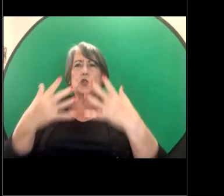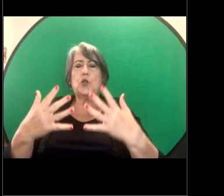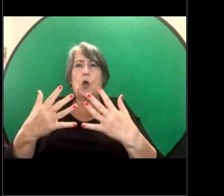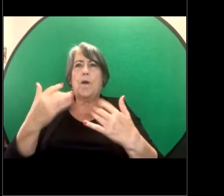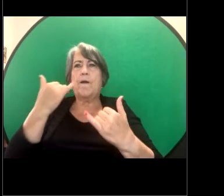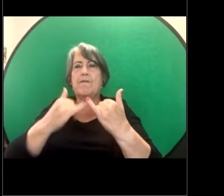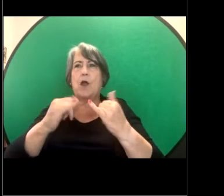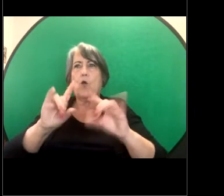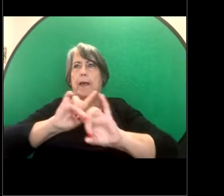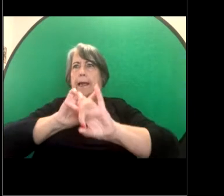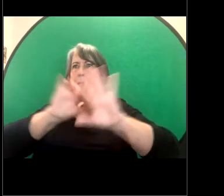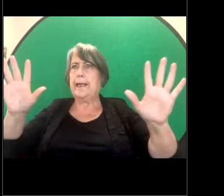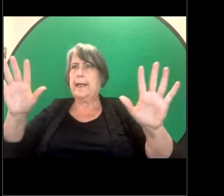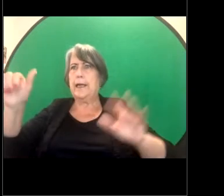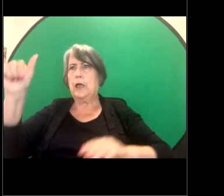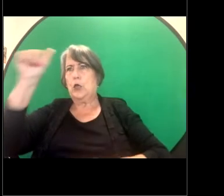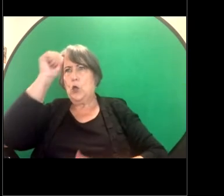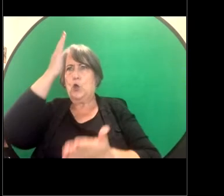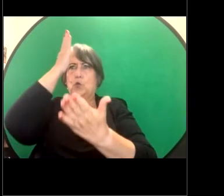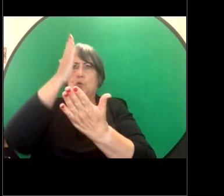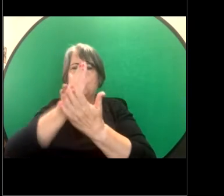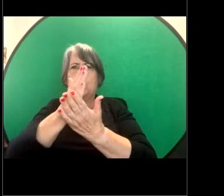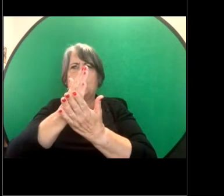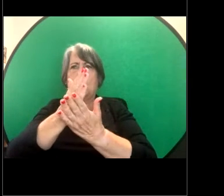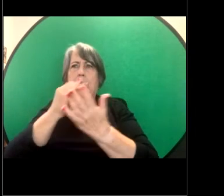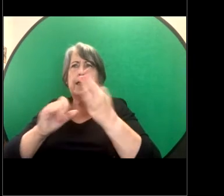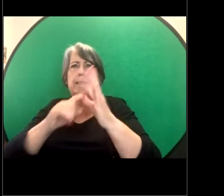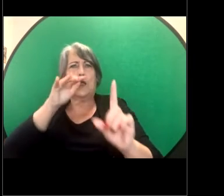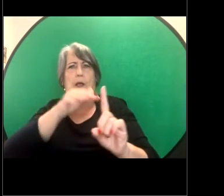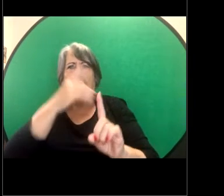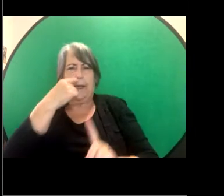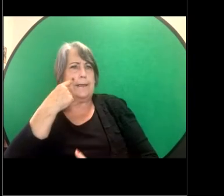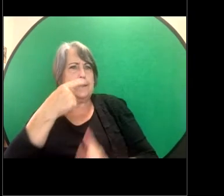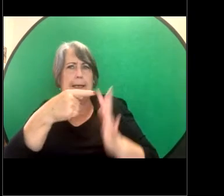sexual harassment that people can see or is everything very case dependent?